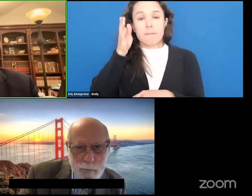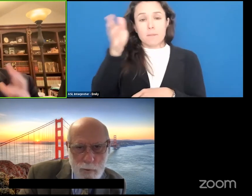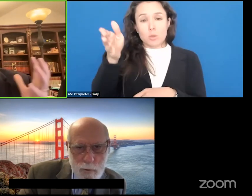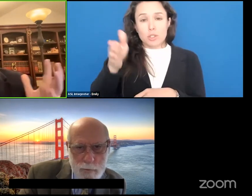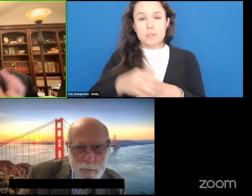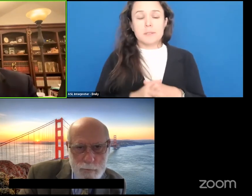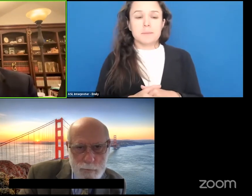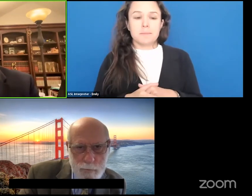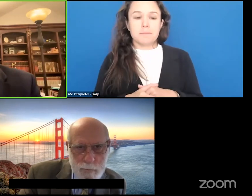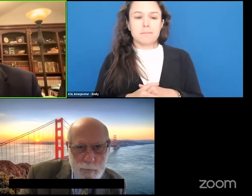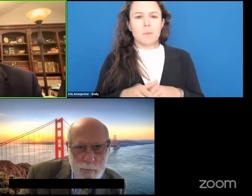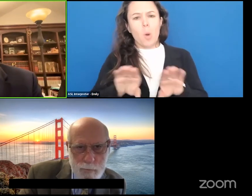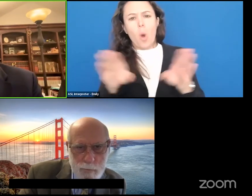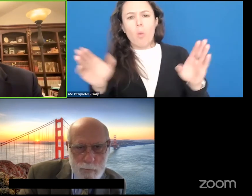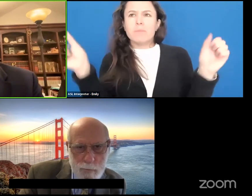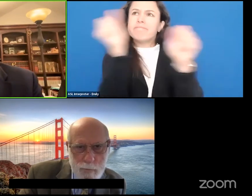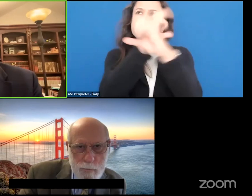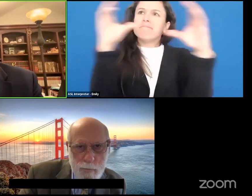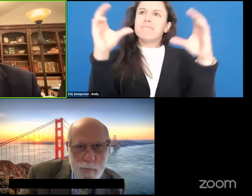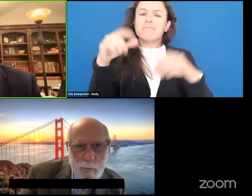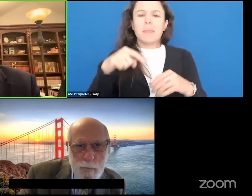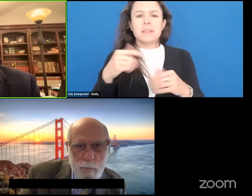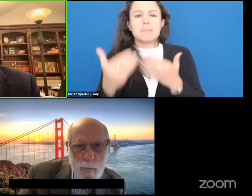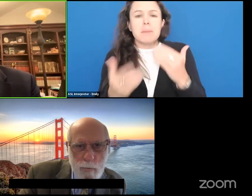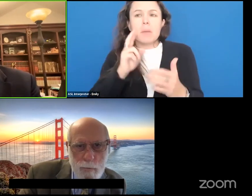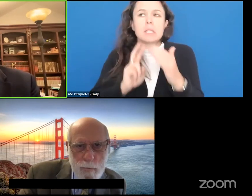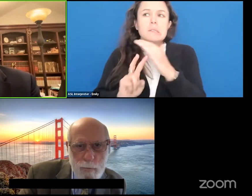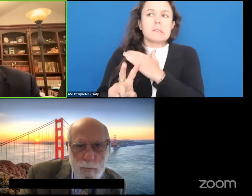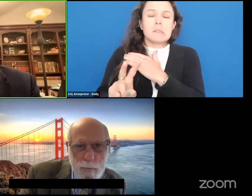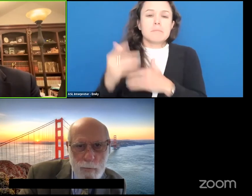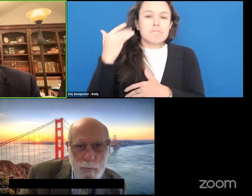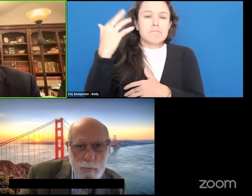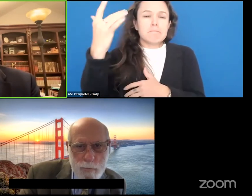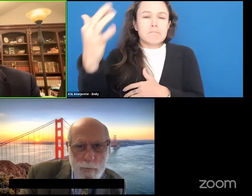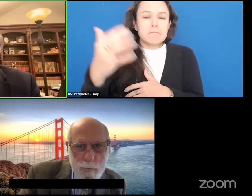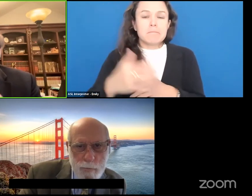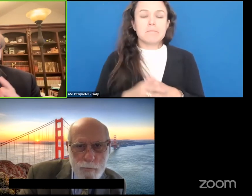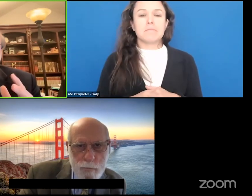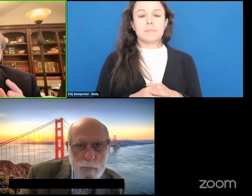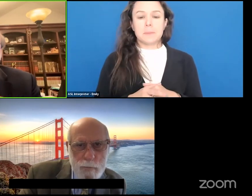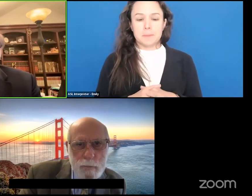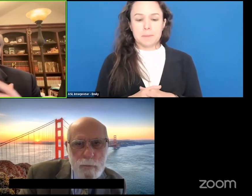Just open visions of -- of -- of where this might be where we might be in the 20-year